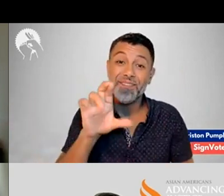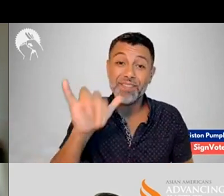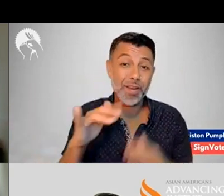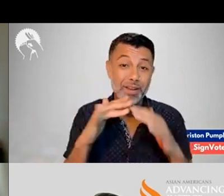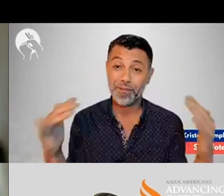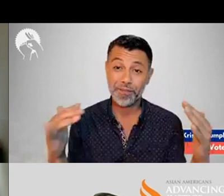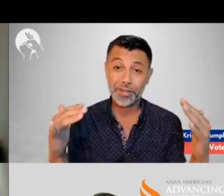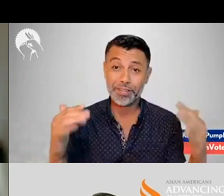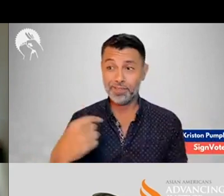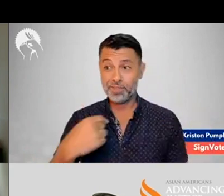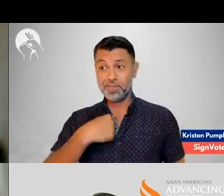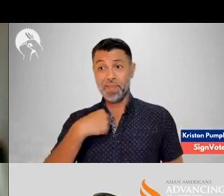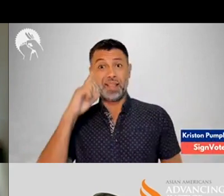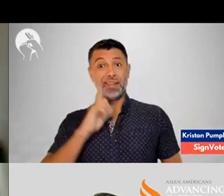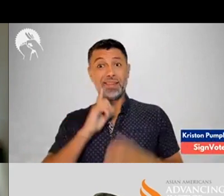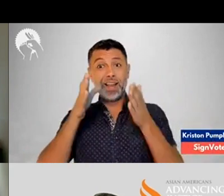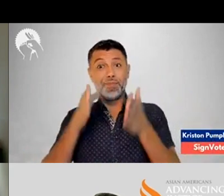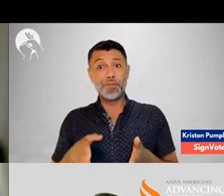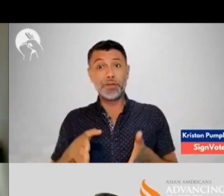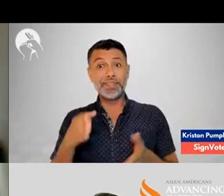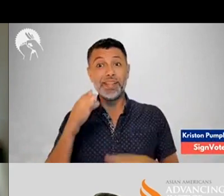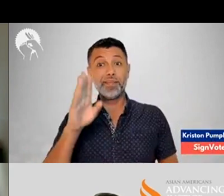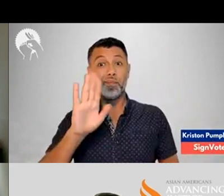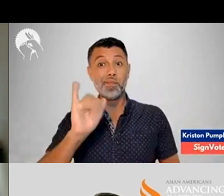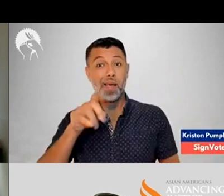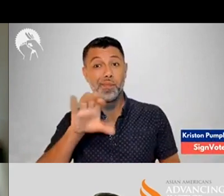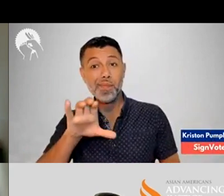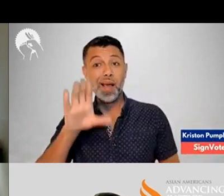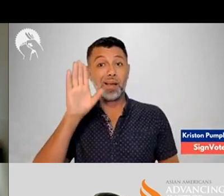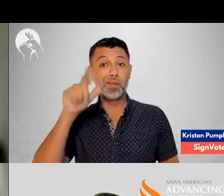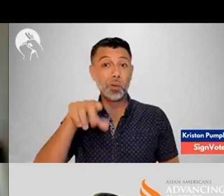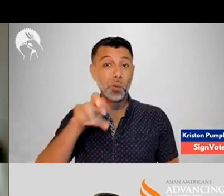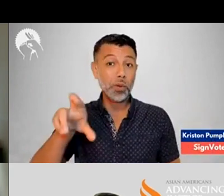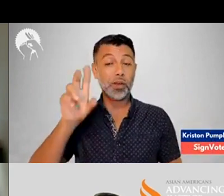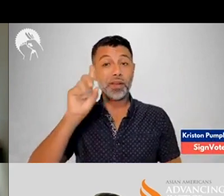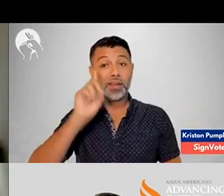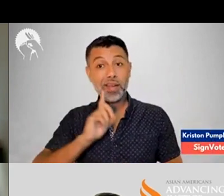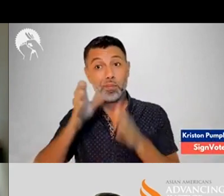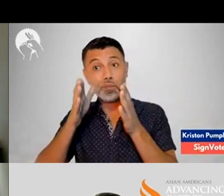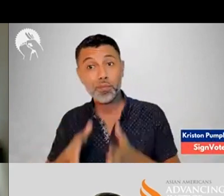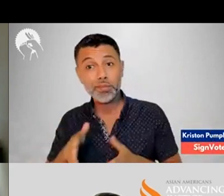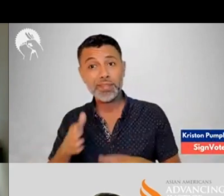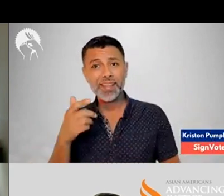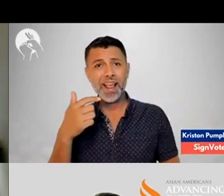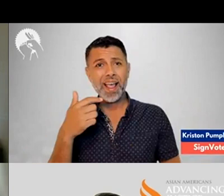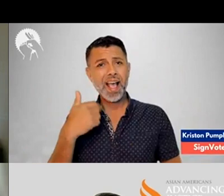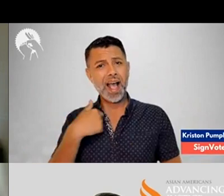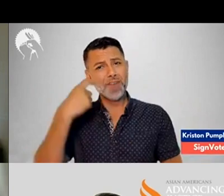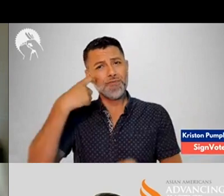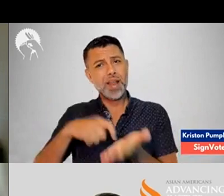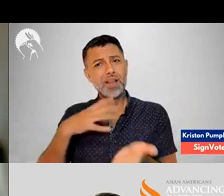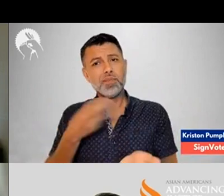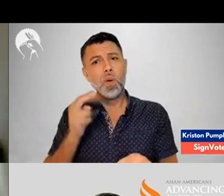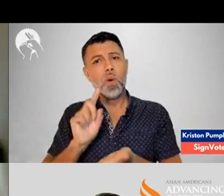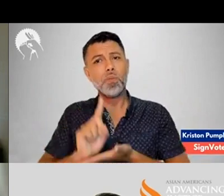Deaf Community. Again, it's very diverse. I am a Deaf person. I'm BIPOC. I'm a Deaf person.